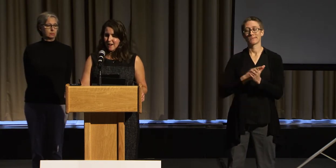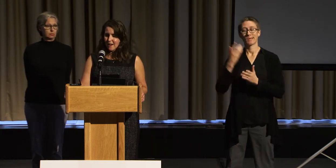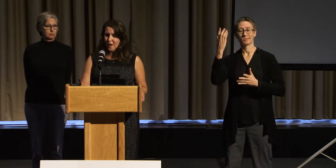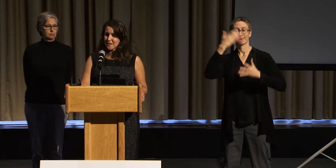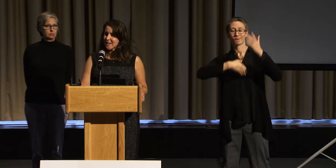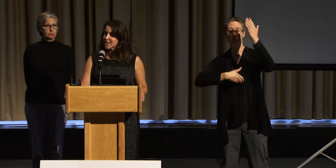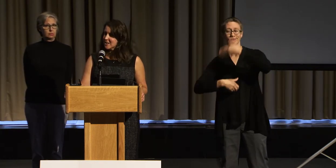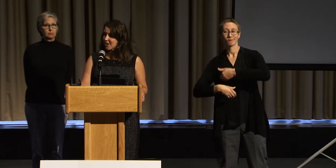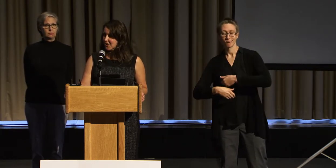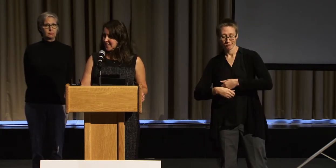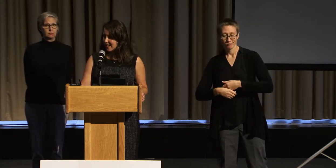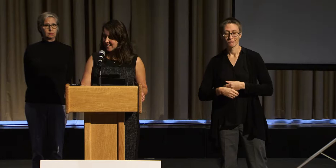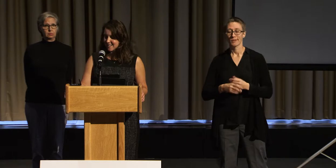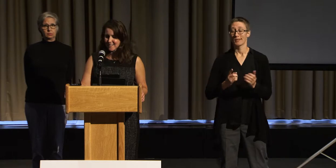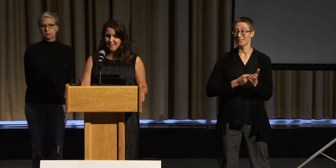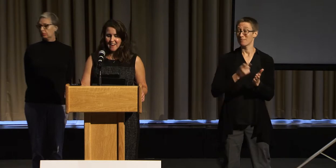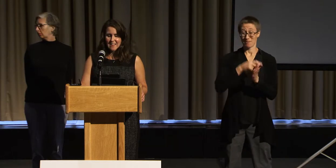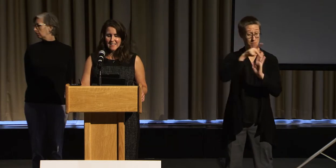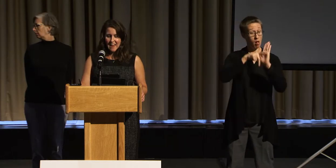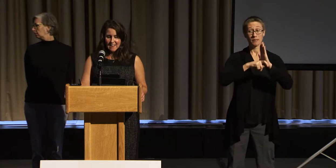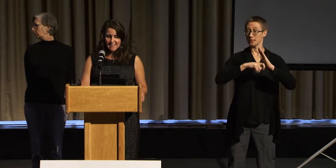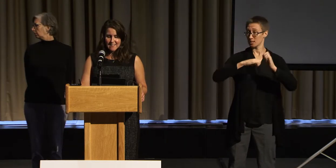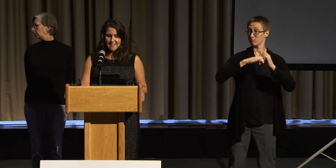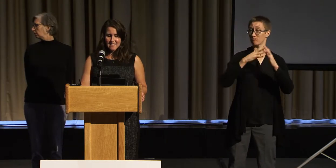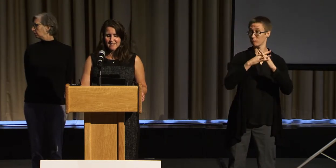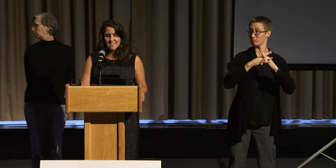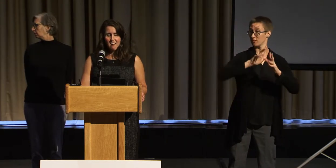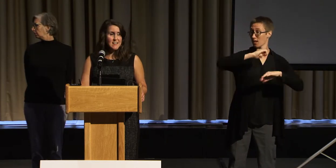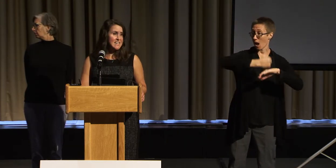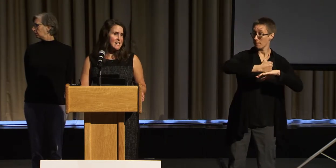accommodations are created, yet society